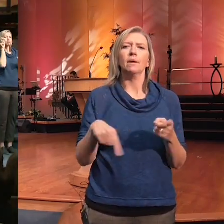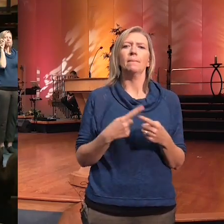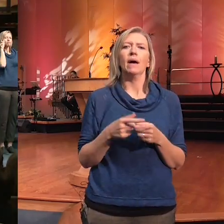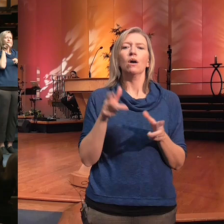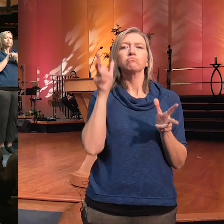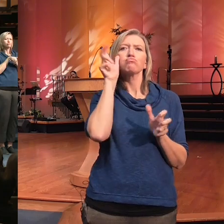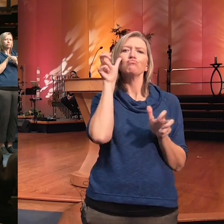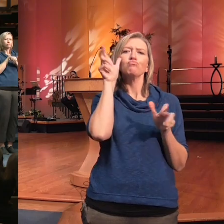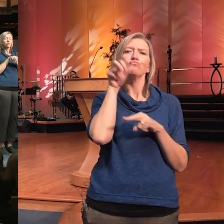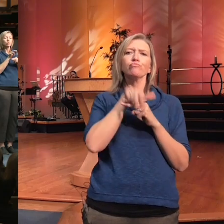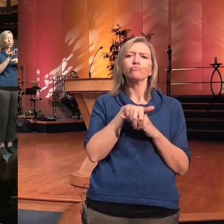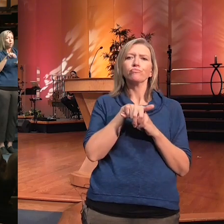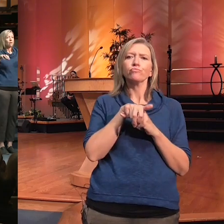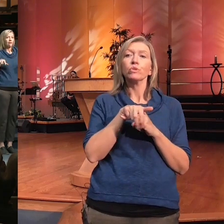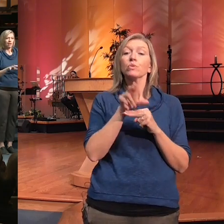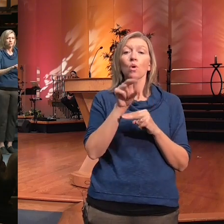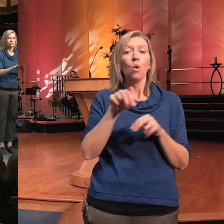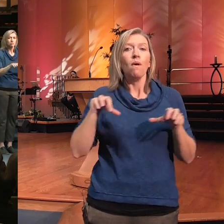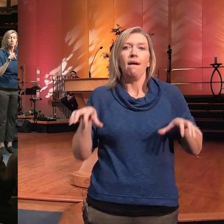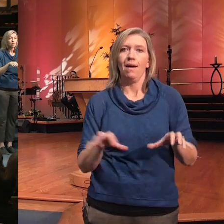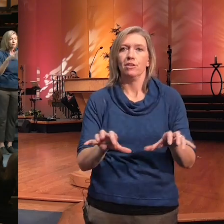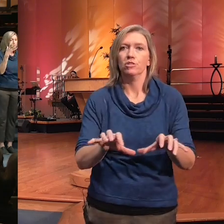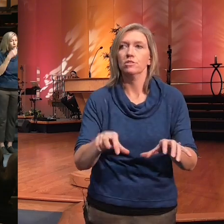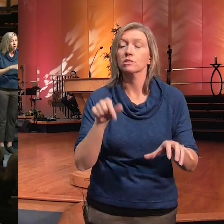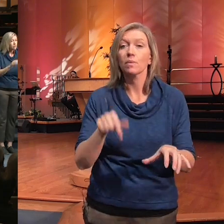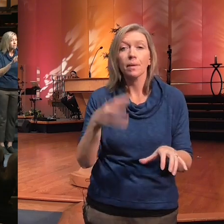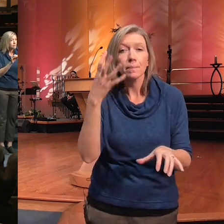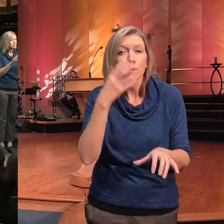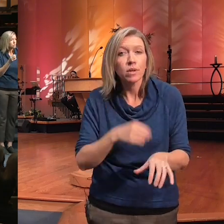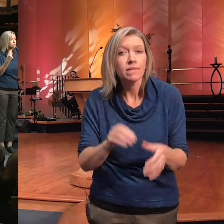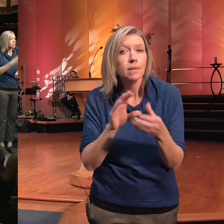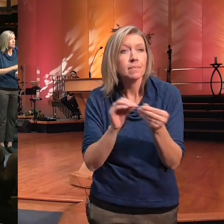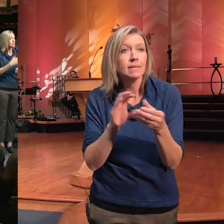so after that wonderful message today we have an opportunity for you to be an enlightened